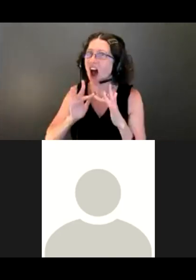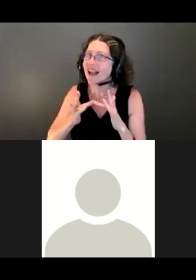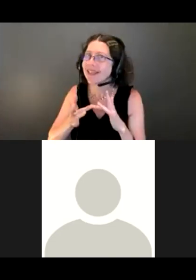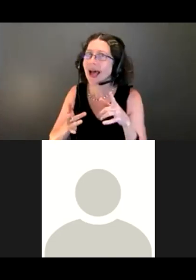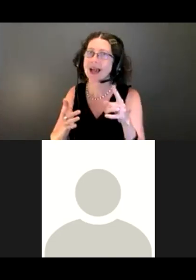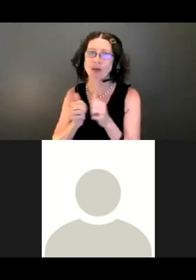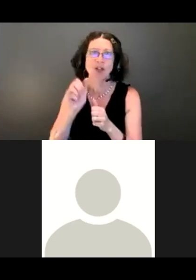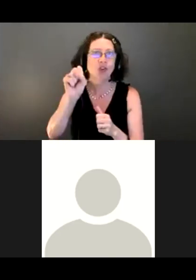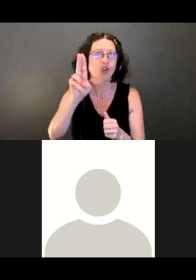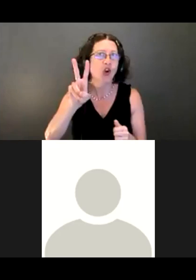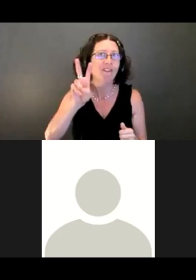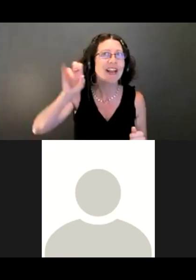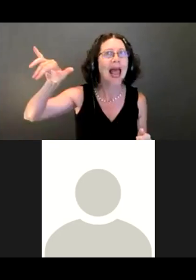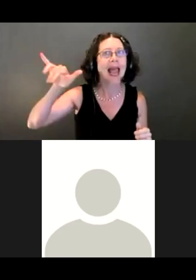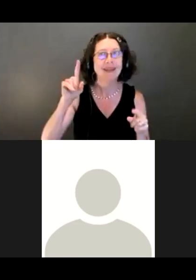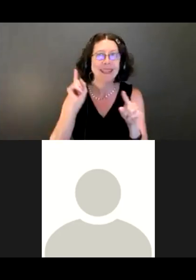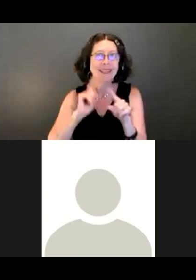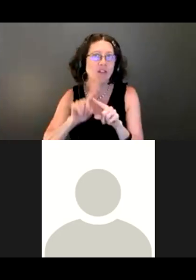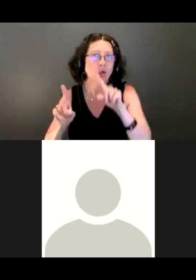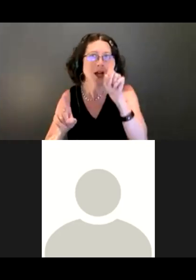So when you leave this meeting or if you know other people who